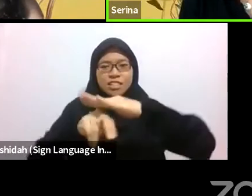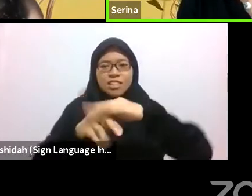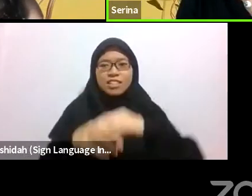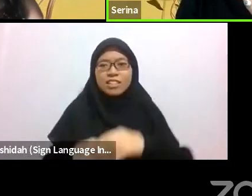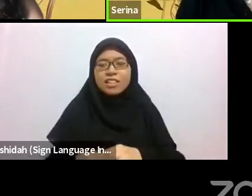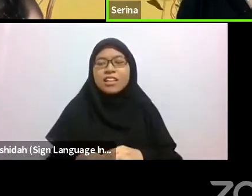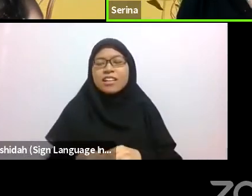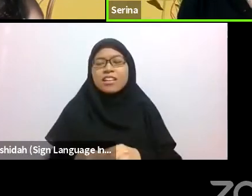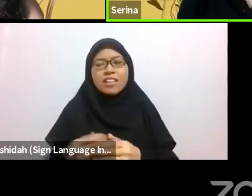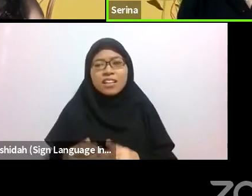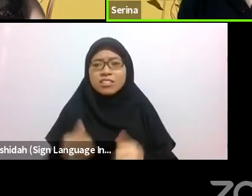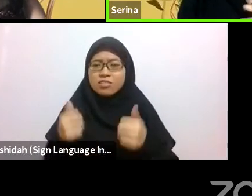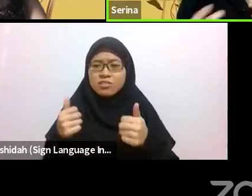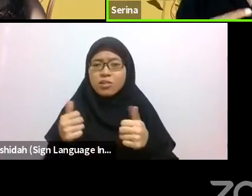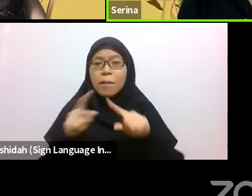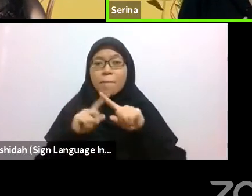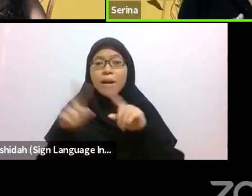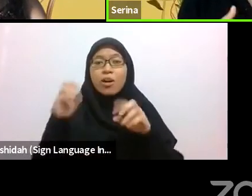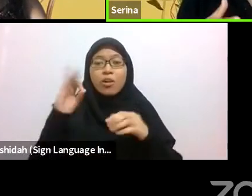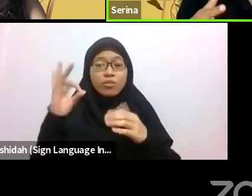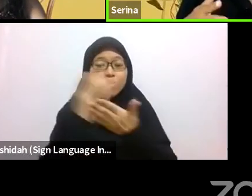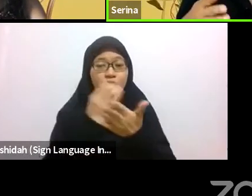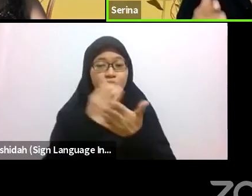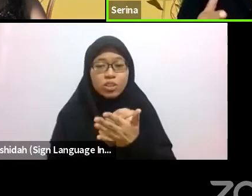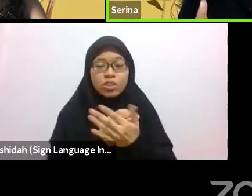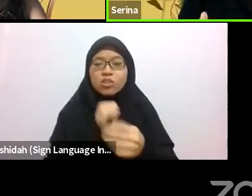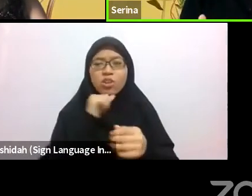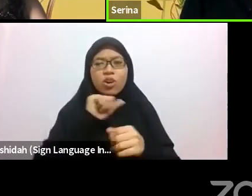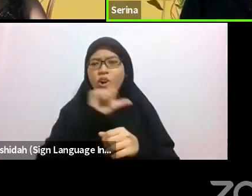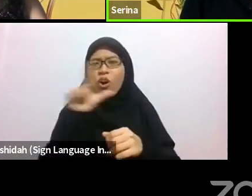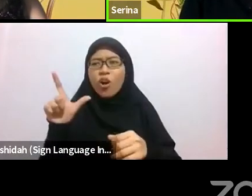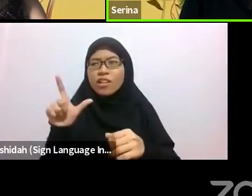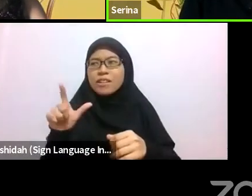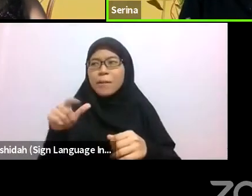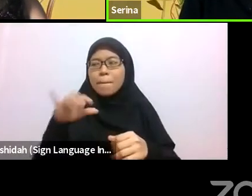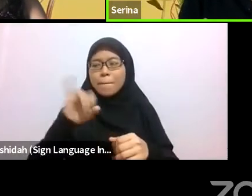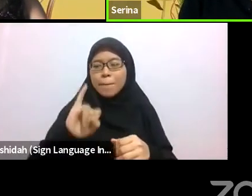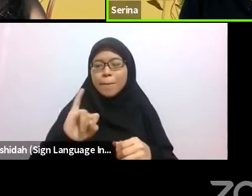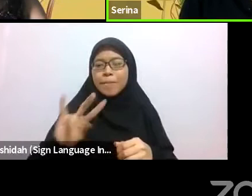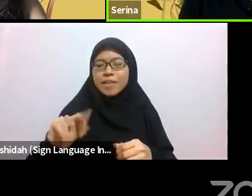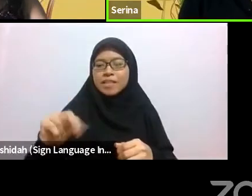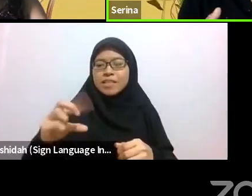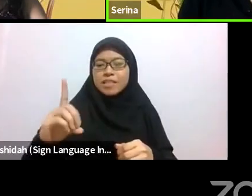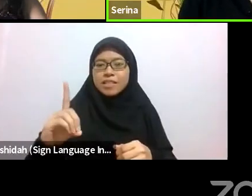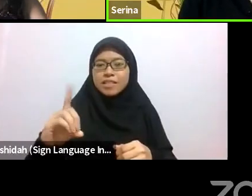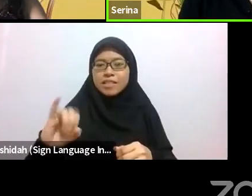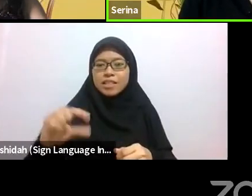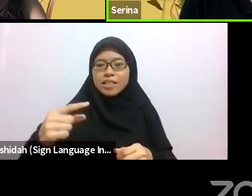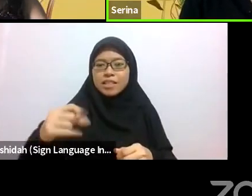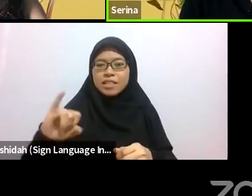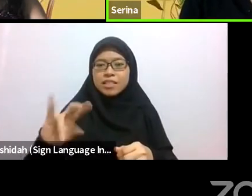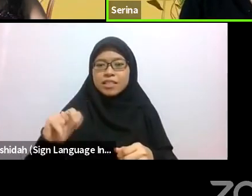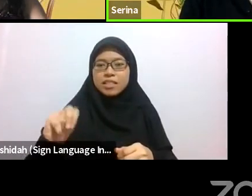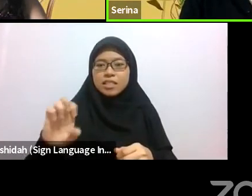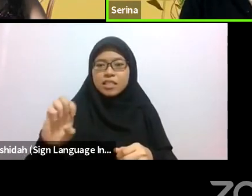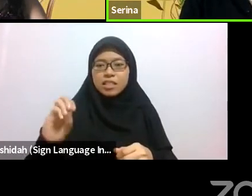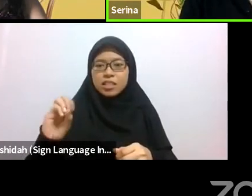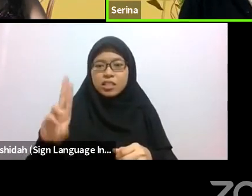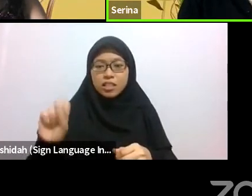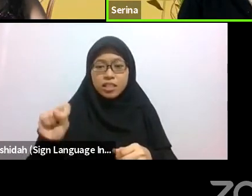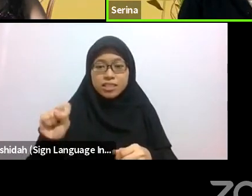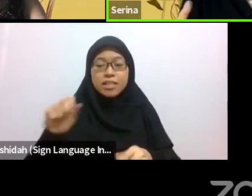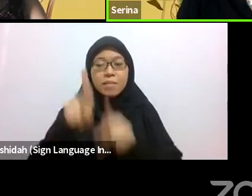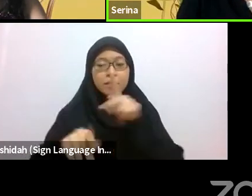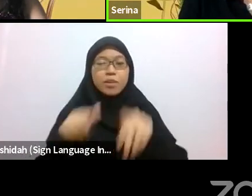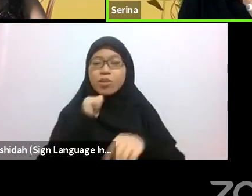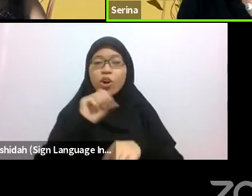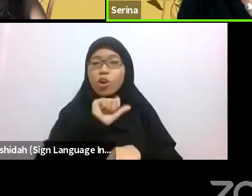But I think to some extent, a large extent, that their engagement with nature is a pathway that we need to re-find.